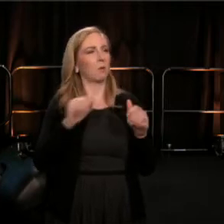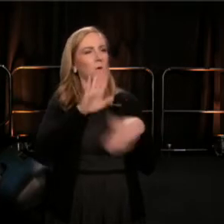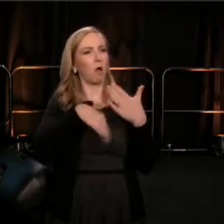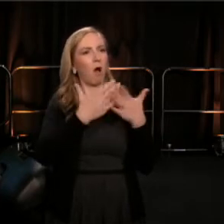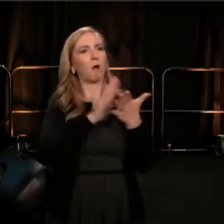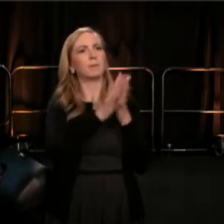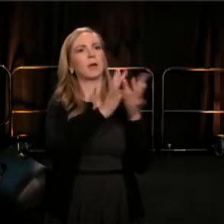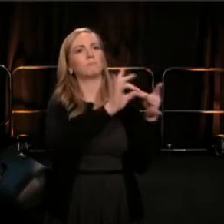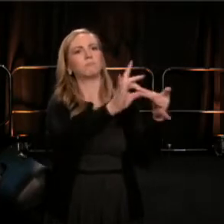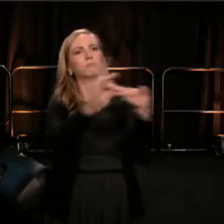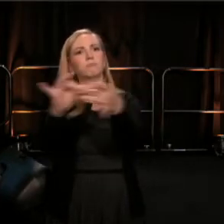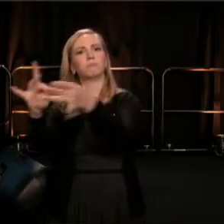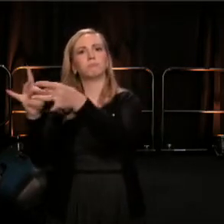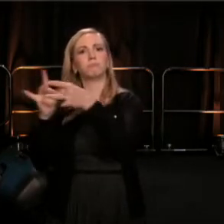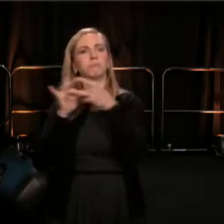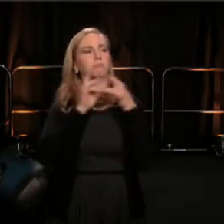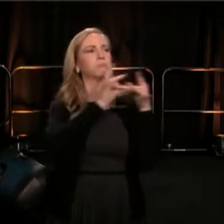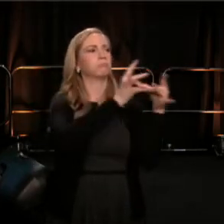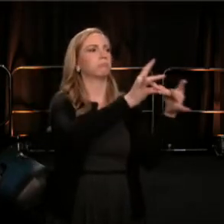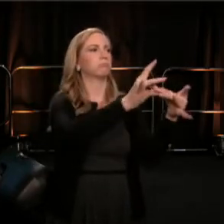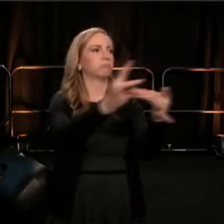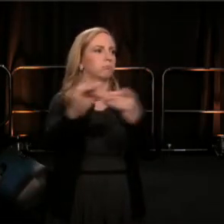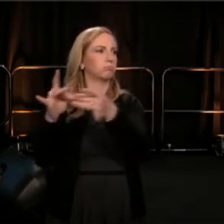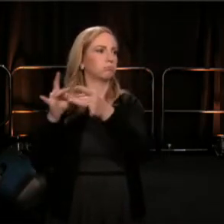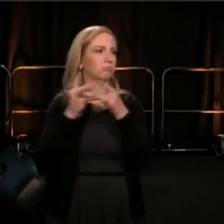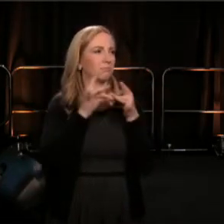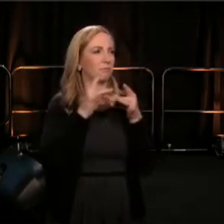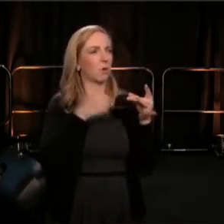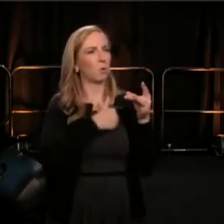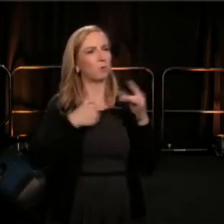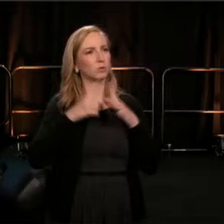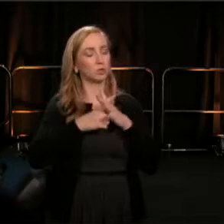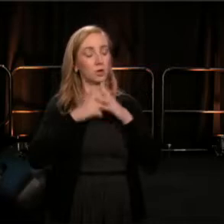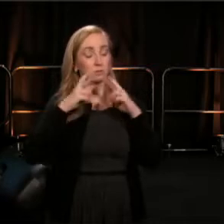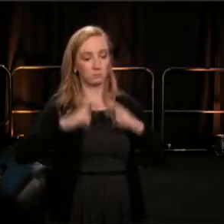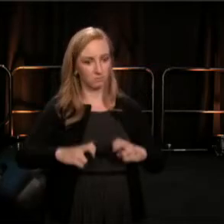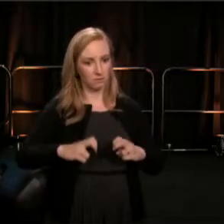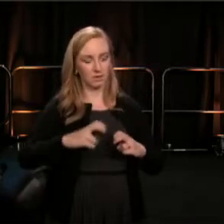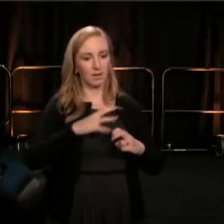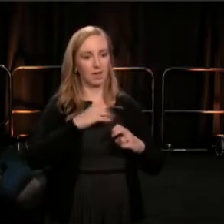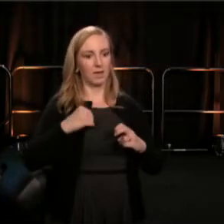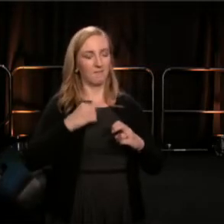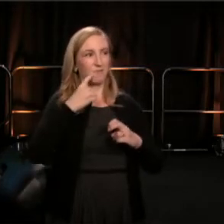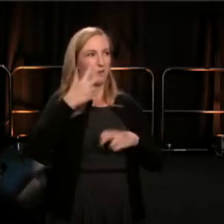So those are some of the questions we're going to be asking over the next three days, which should be more than enough time to answer them.